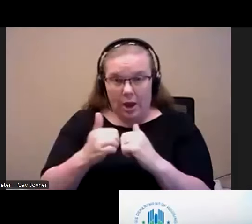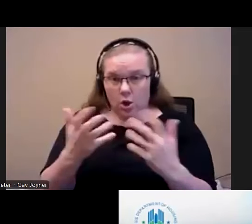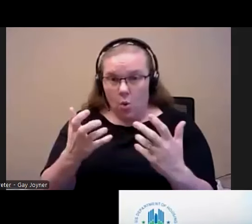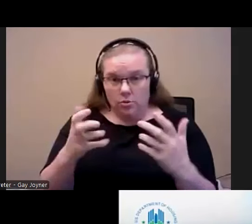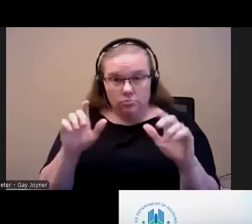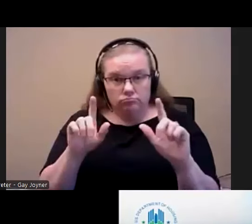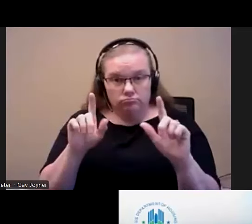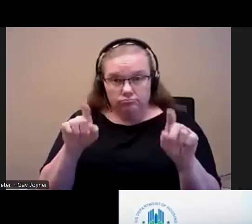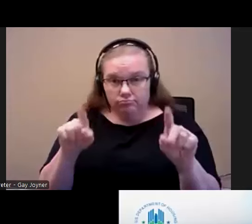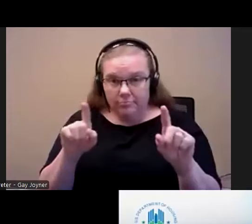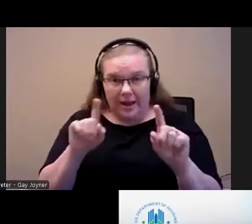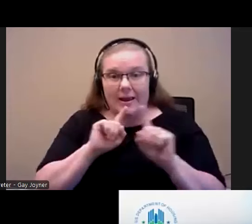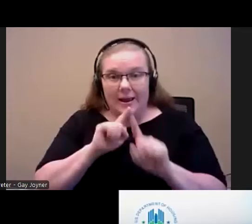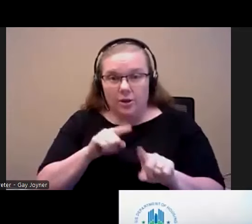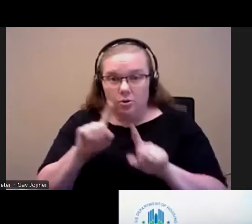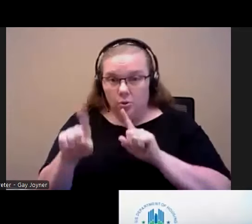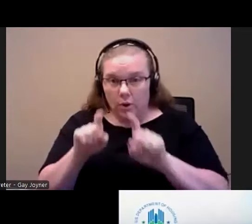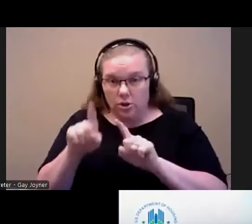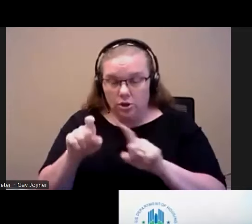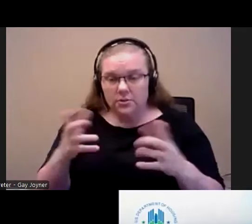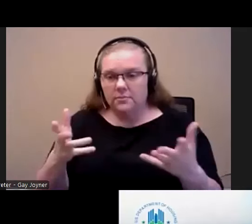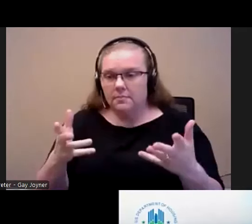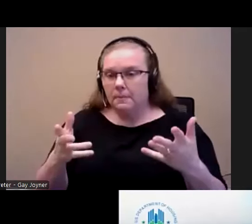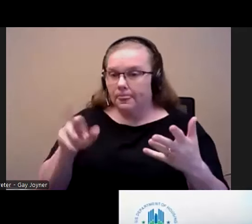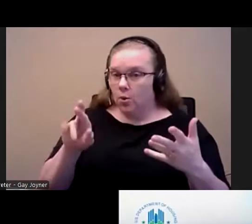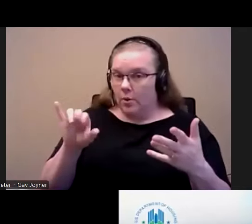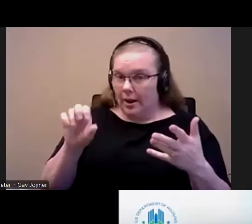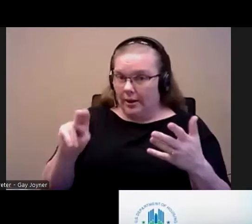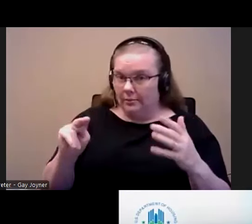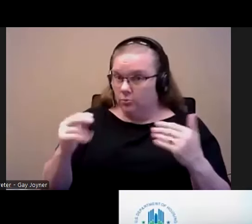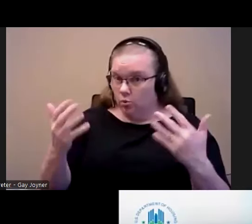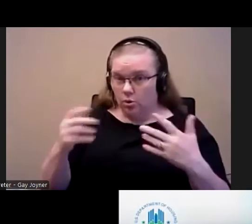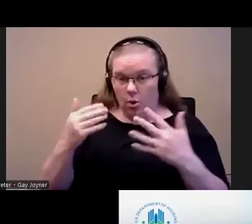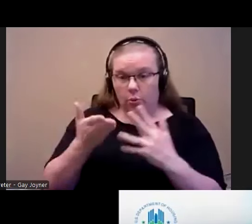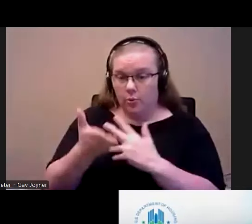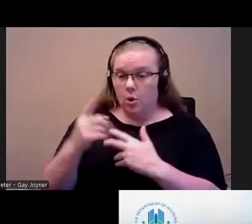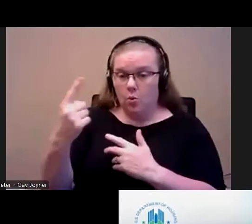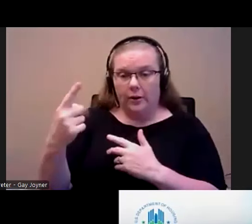go through them, we can take them one at a time. Let's do it! I'm going to start